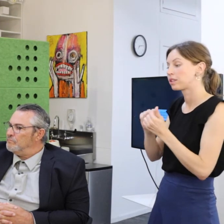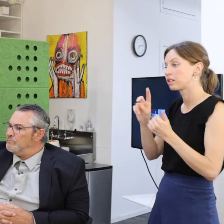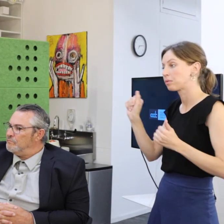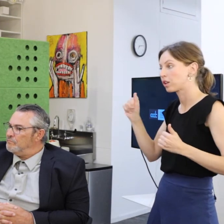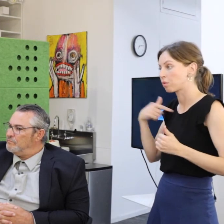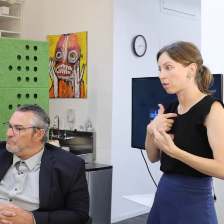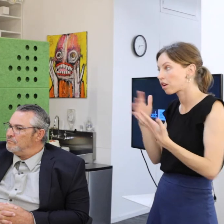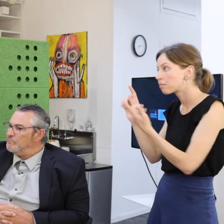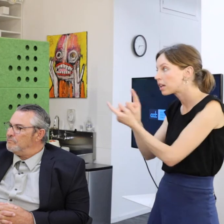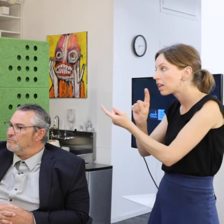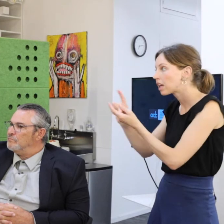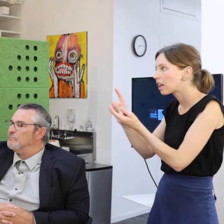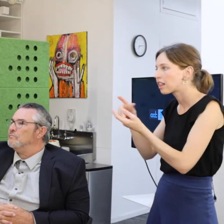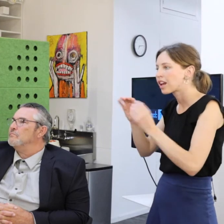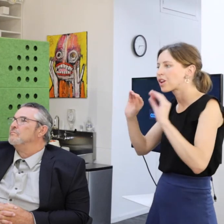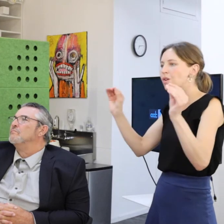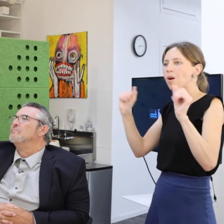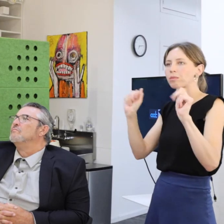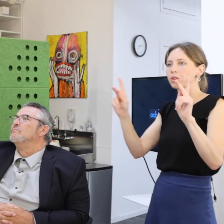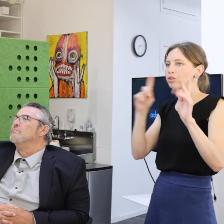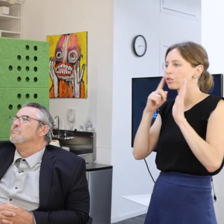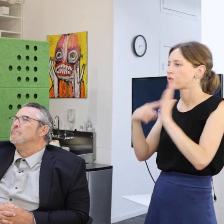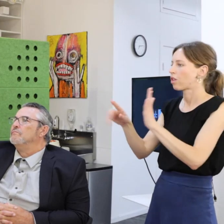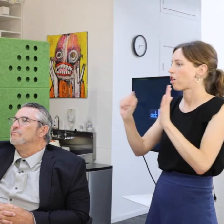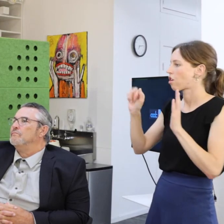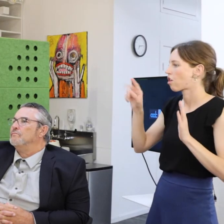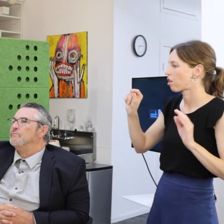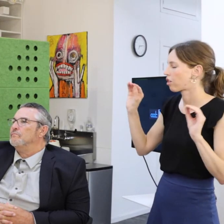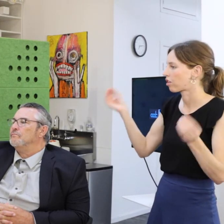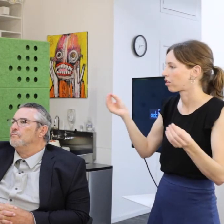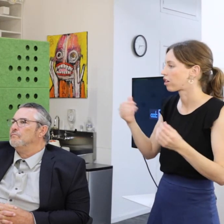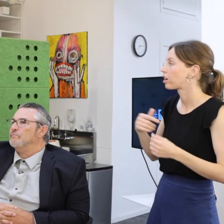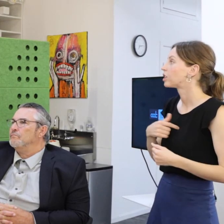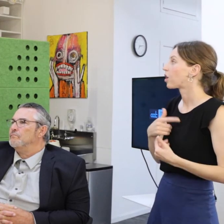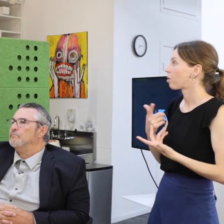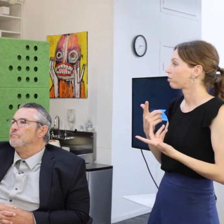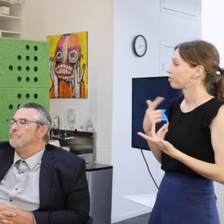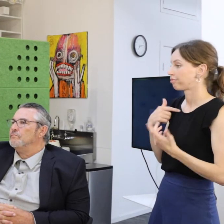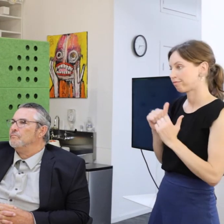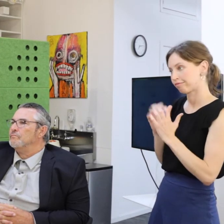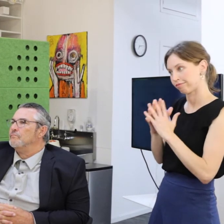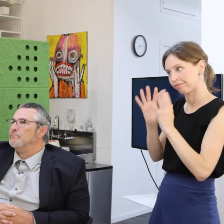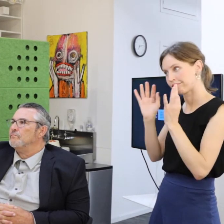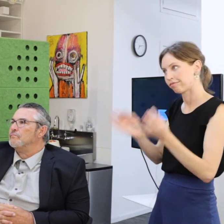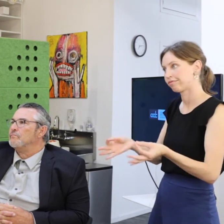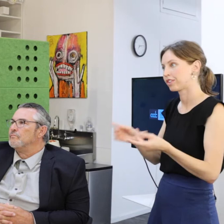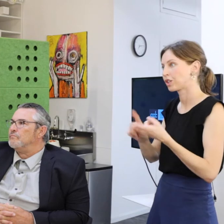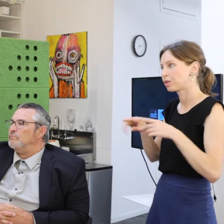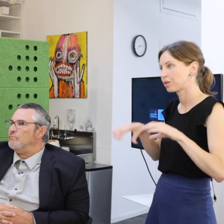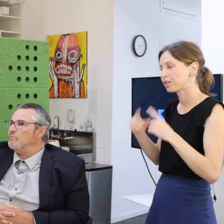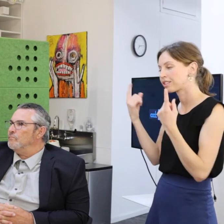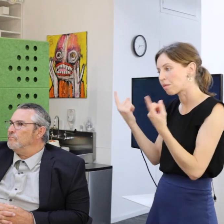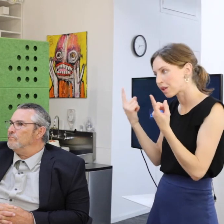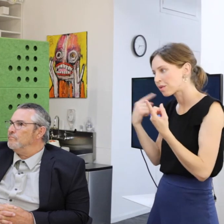we were meeting had nowhere to show their art. So low and behold we decided to do something we had absolutely